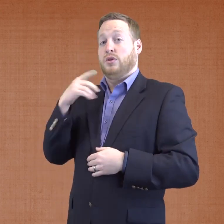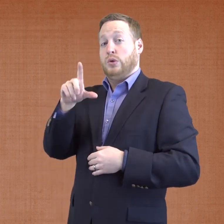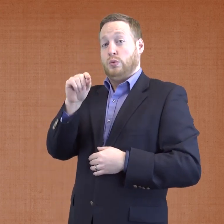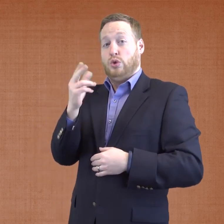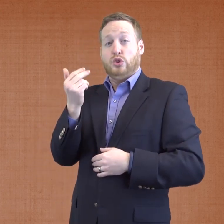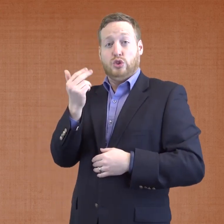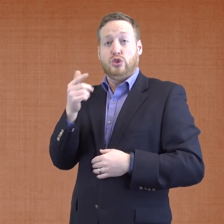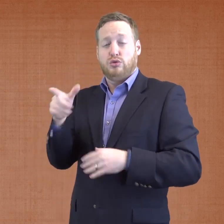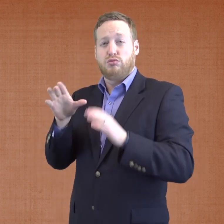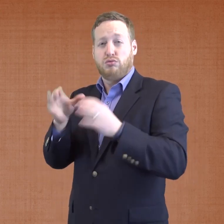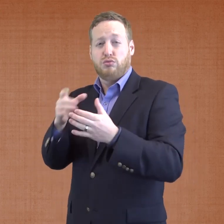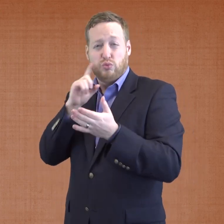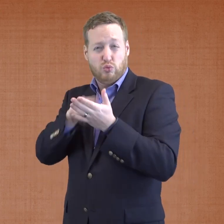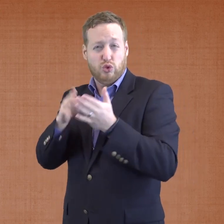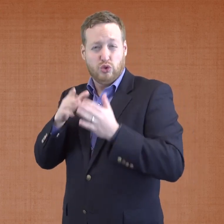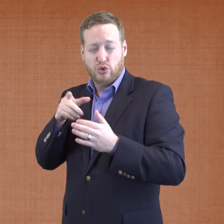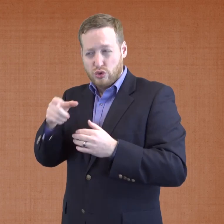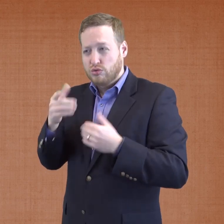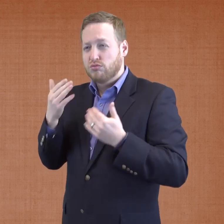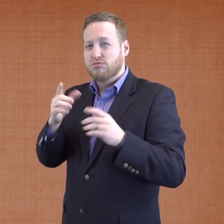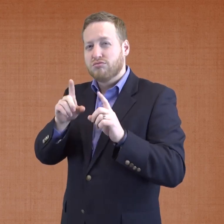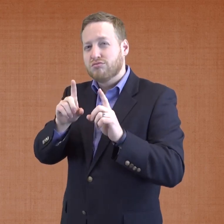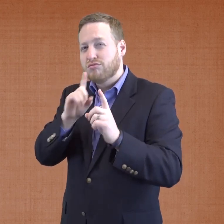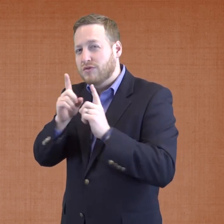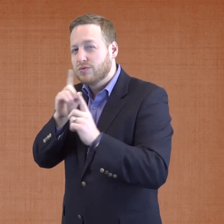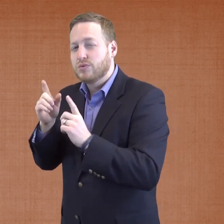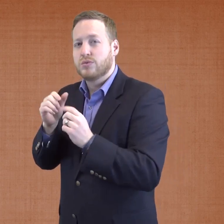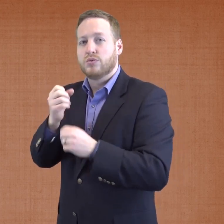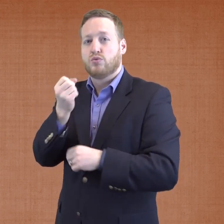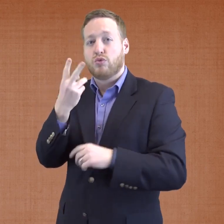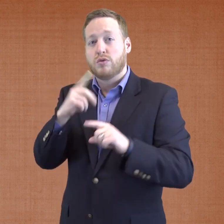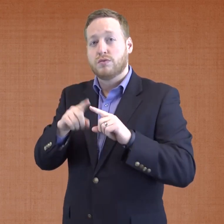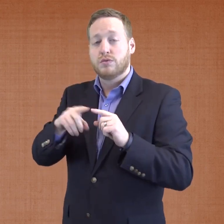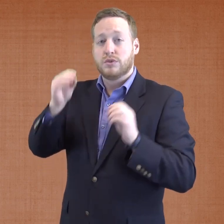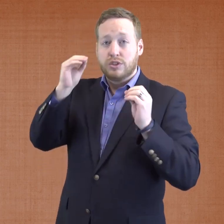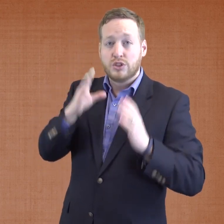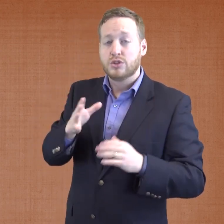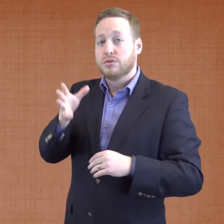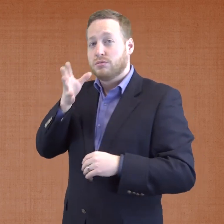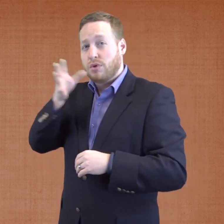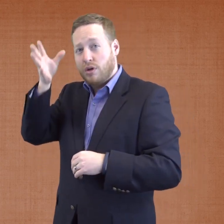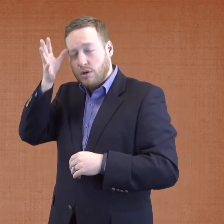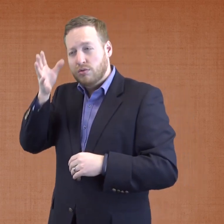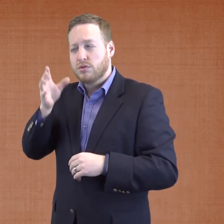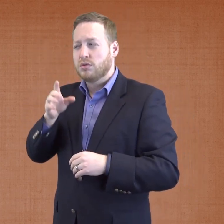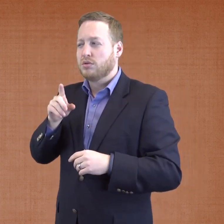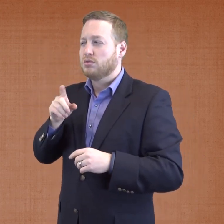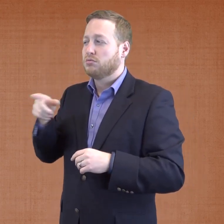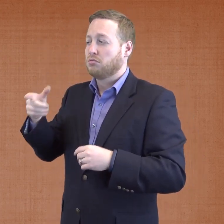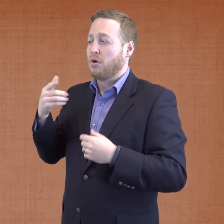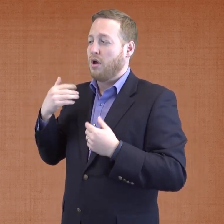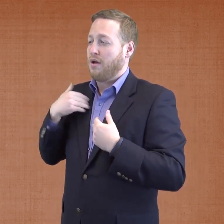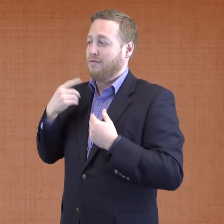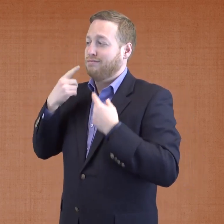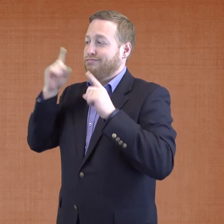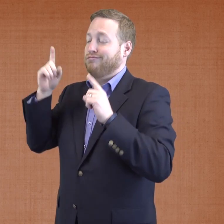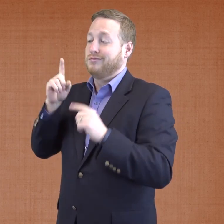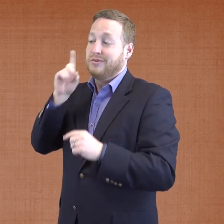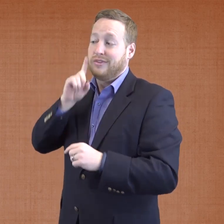Also, in 2013, a group of researchers interviewed 12 teachers and parents who have Deaf children with